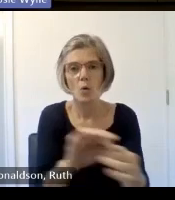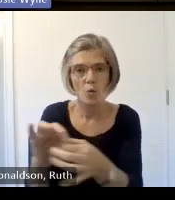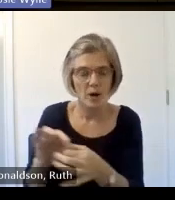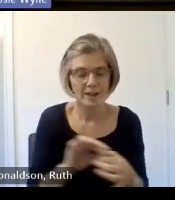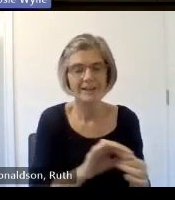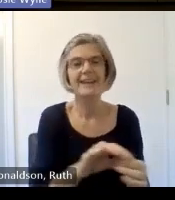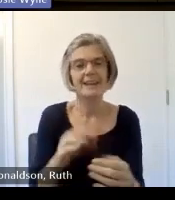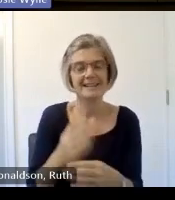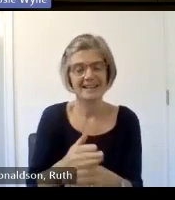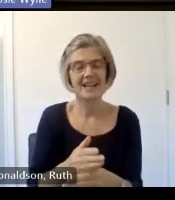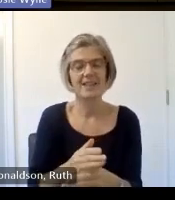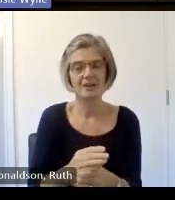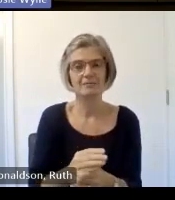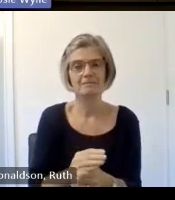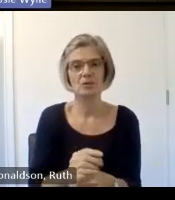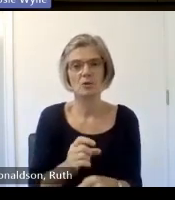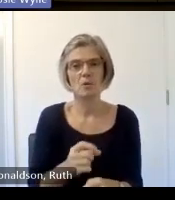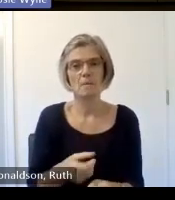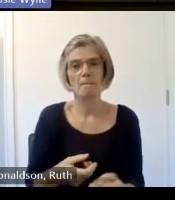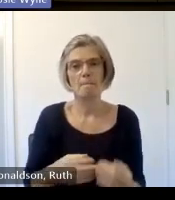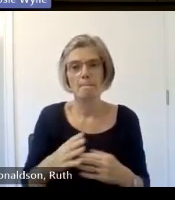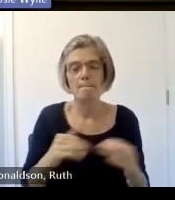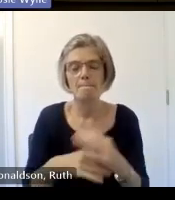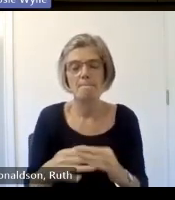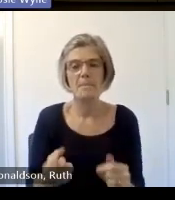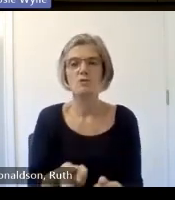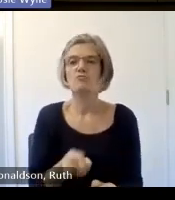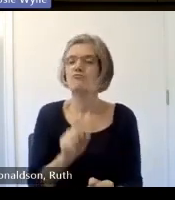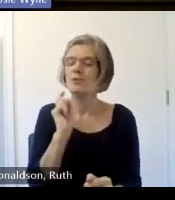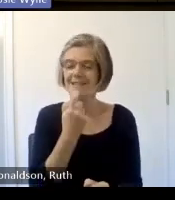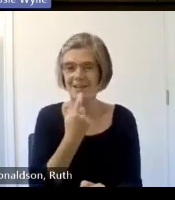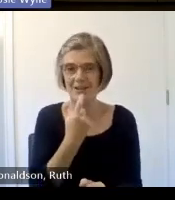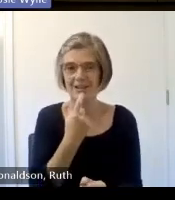as I say everybody that's here today they put themselves forward to do it and we're really